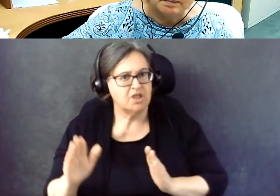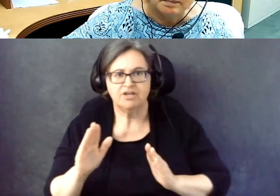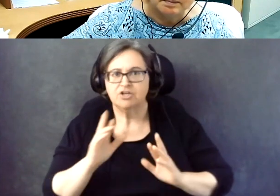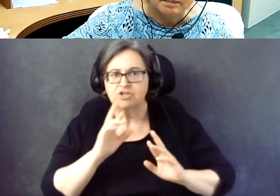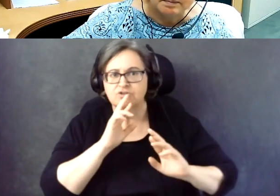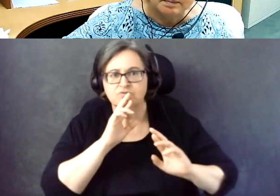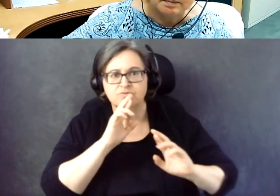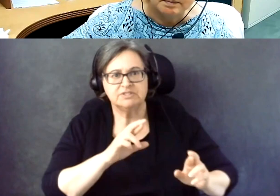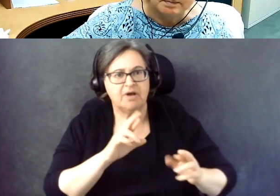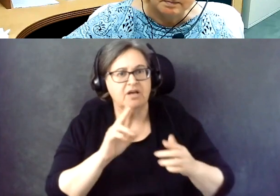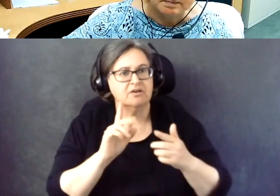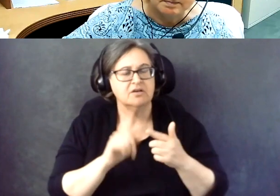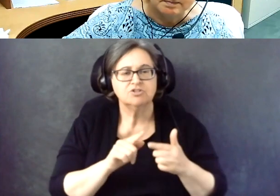nationally and statewide?